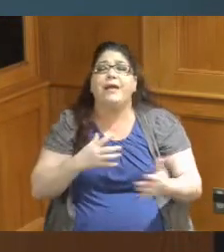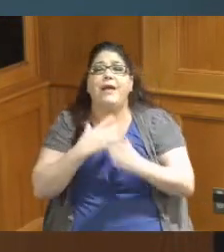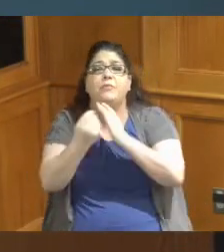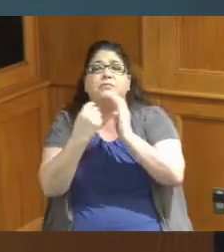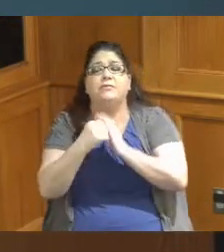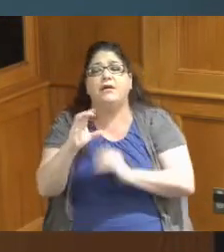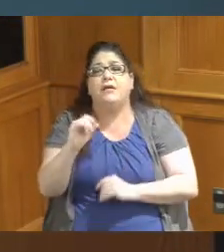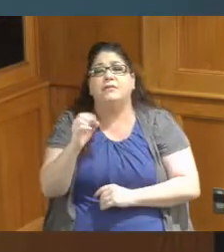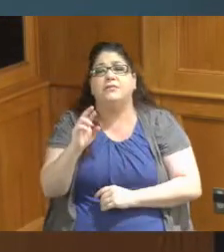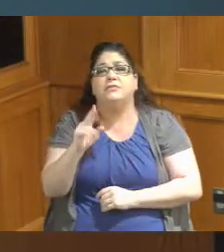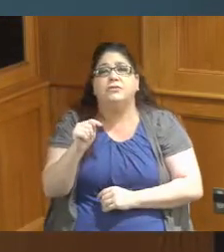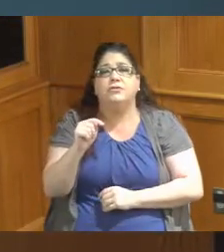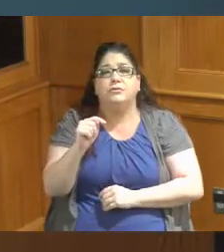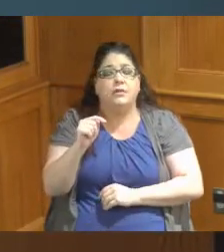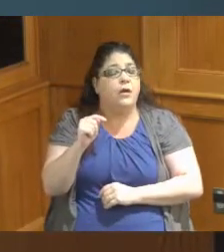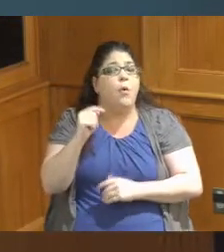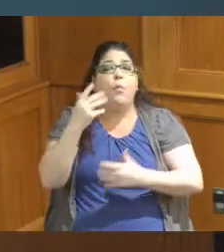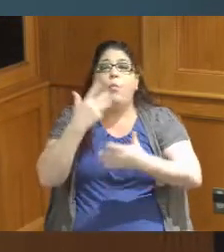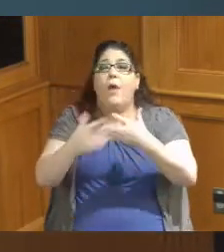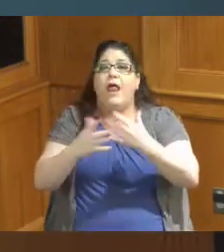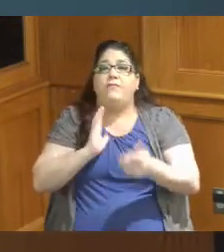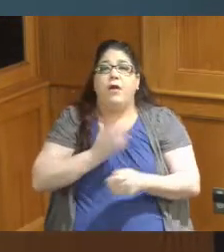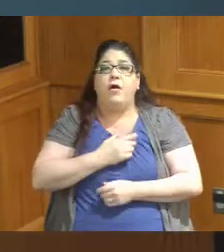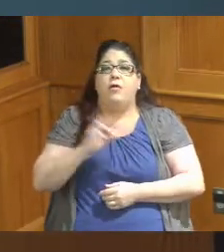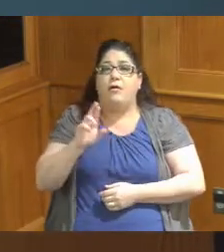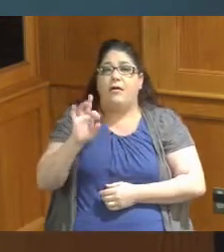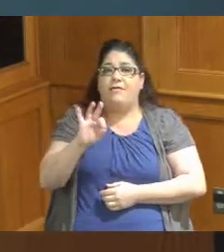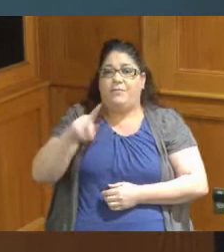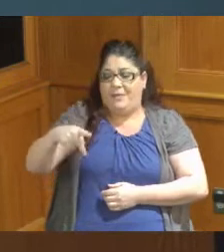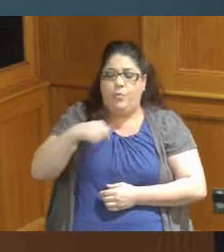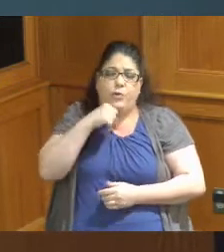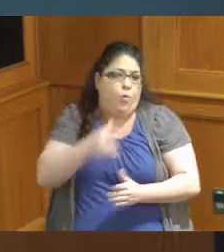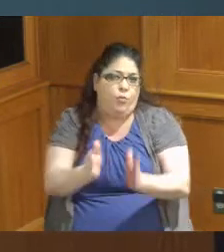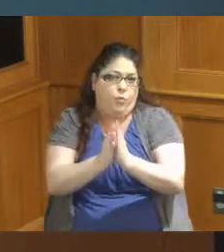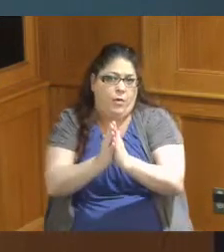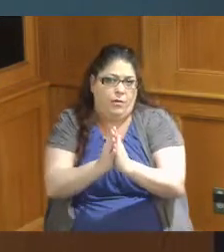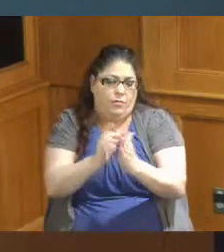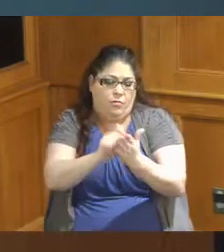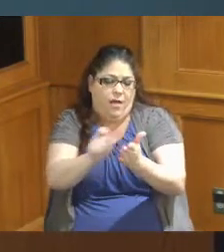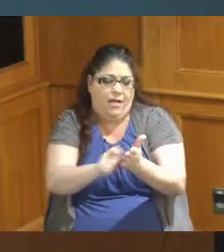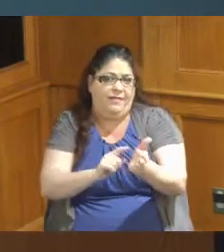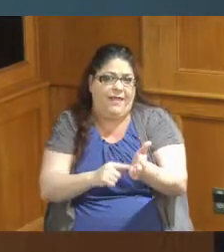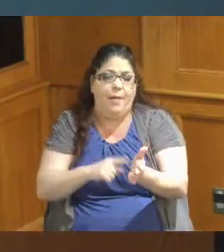they didn't meet whatever the RFP we don't write the RFPs but they didn't meet the threshold and